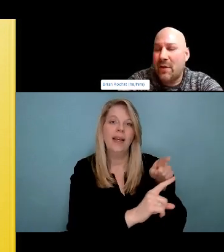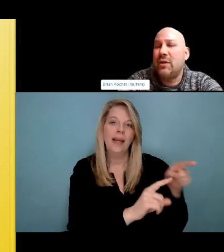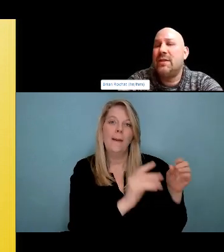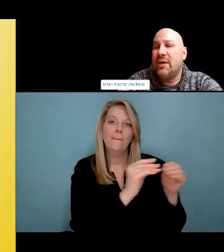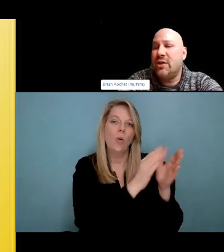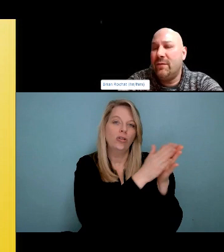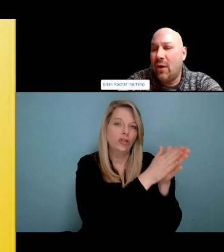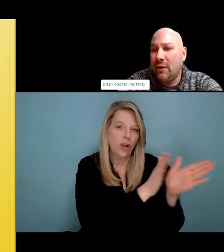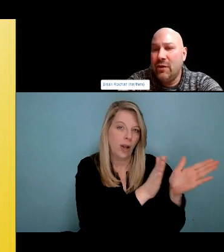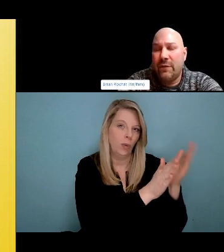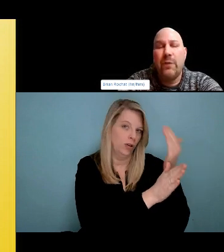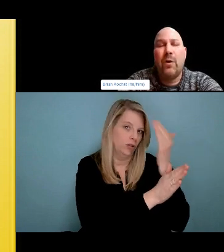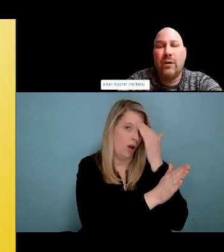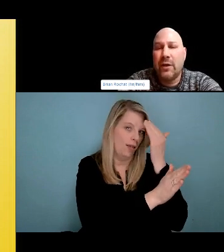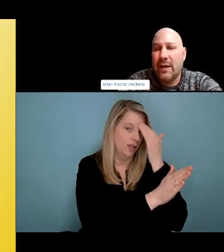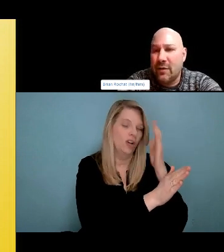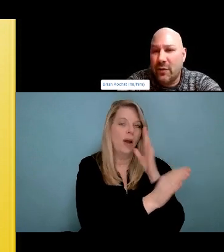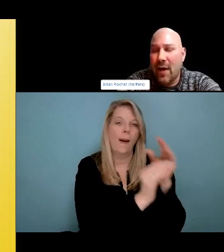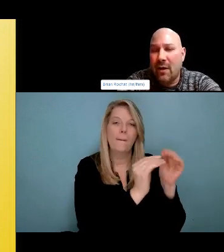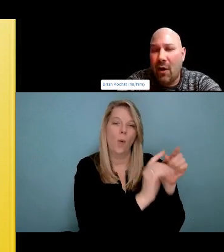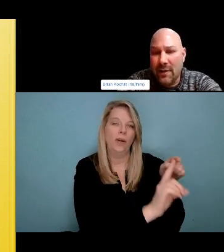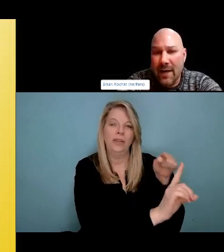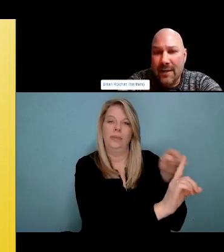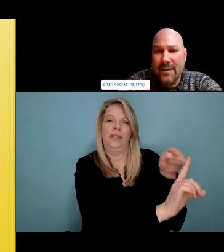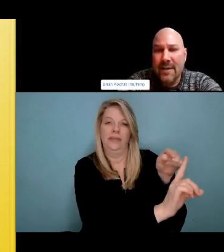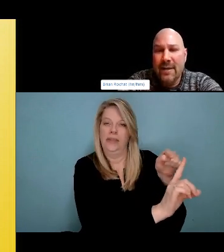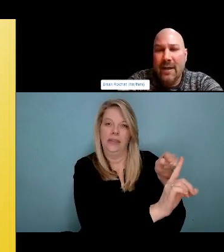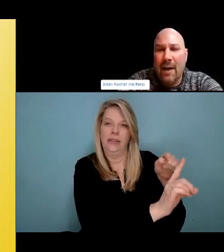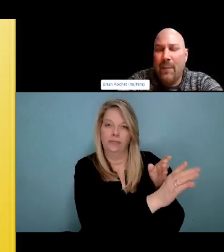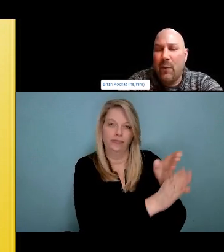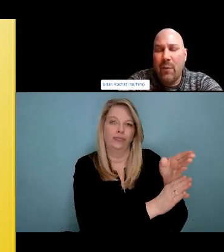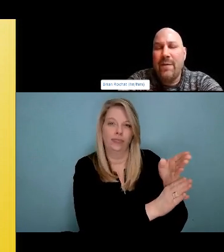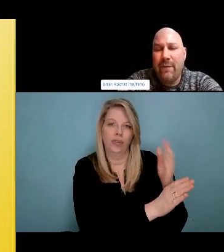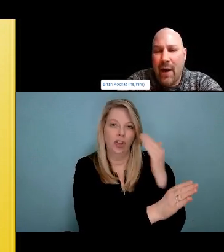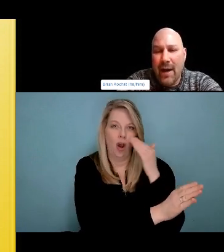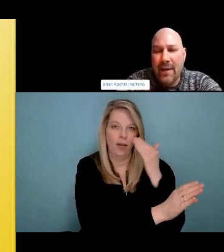And it's also prevention in problematic substance use. And I caution, we don't talk about prevention